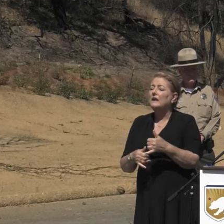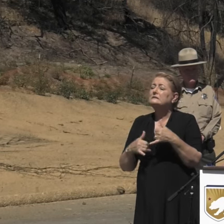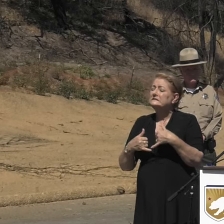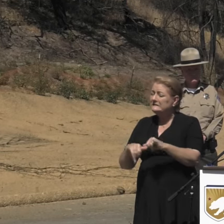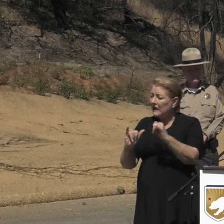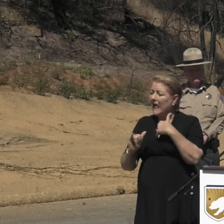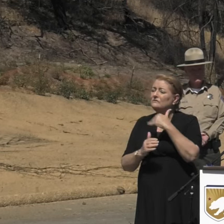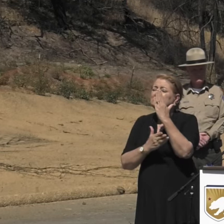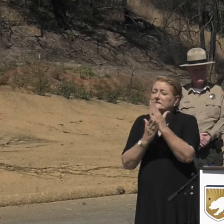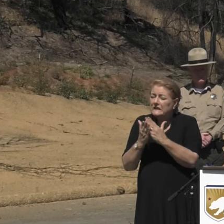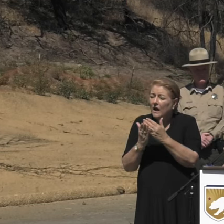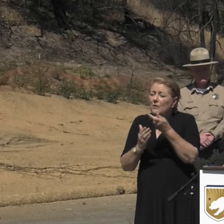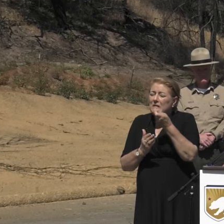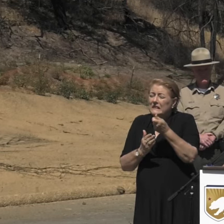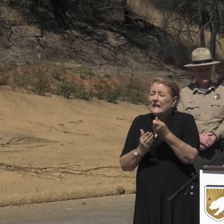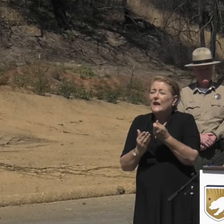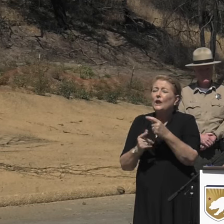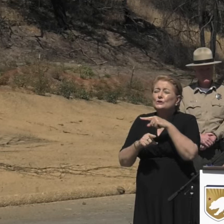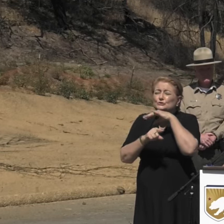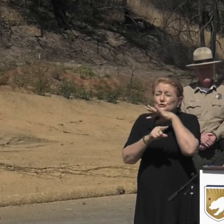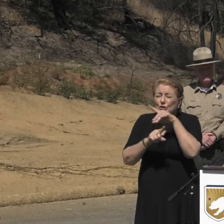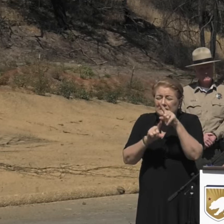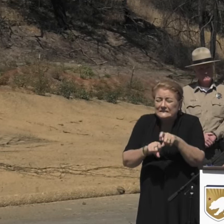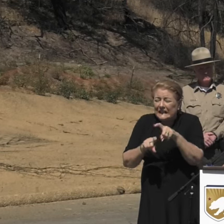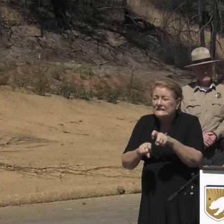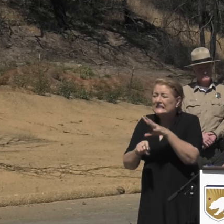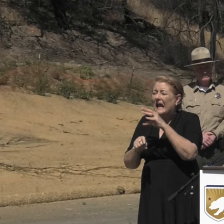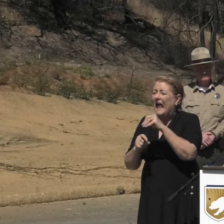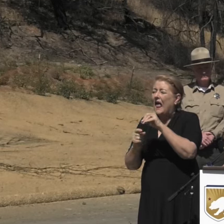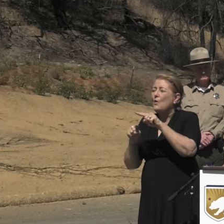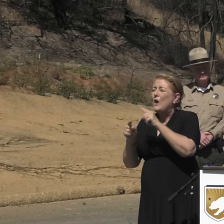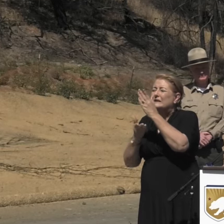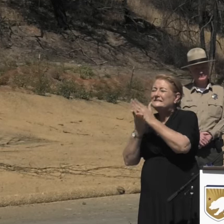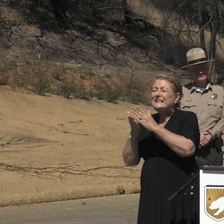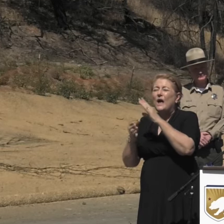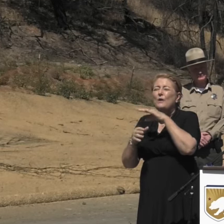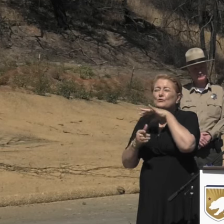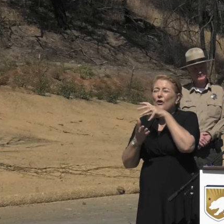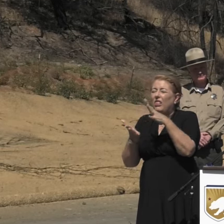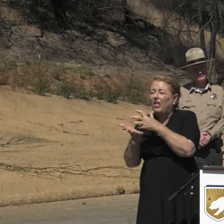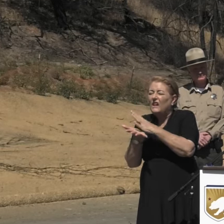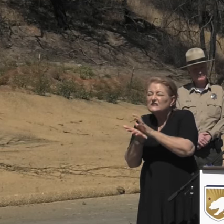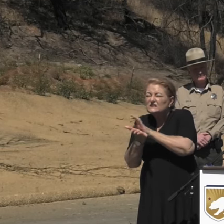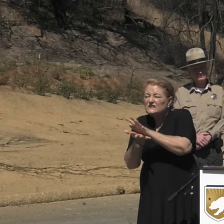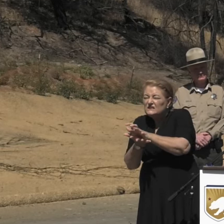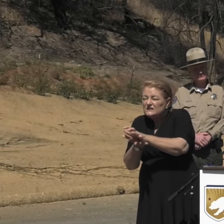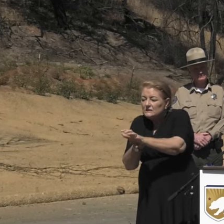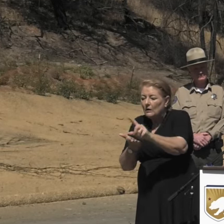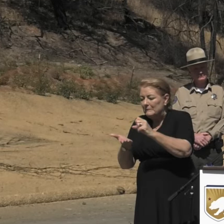some final soil testing and erosion control measures to be put in place, some final inspections to be completed